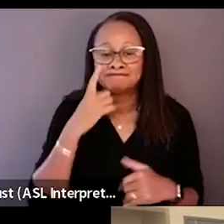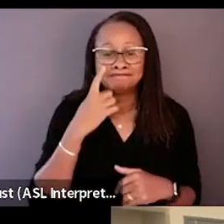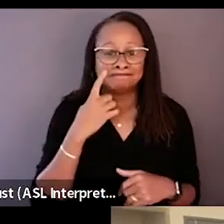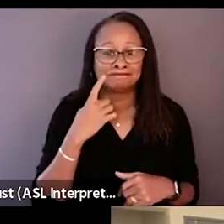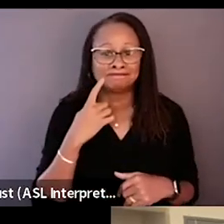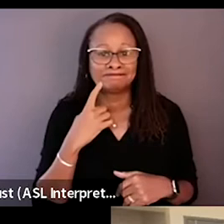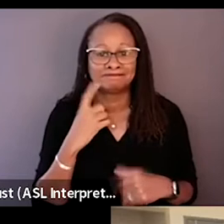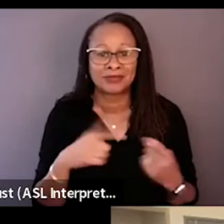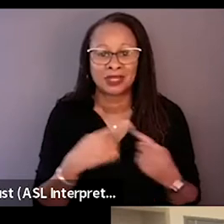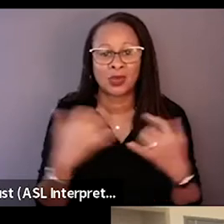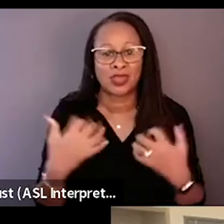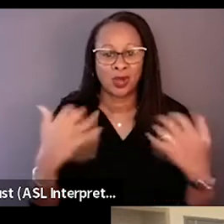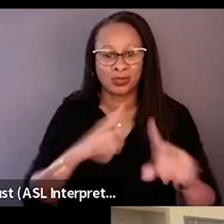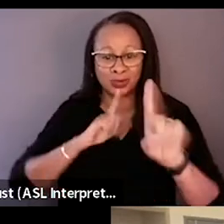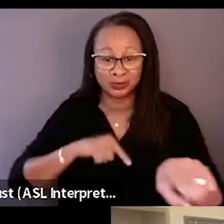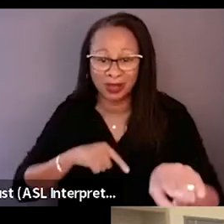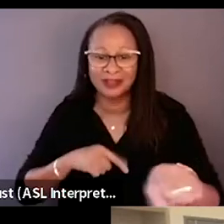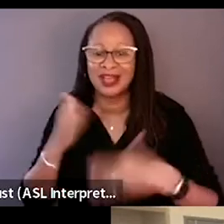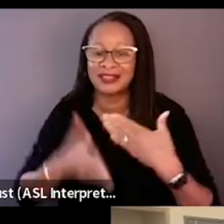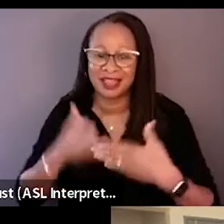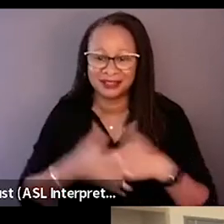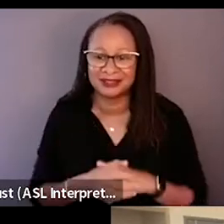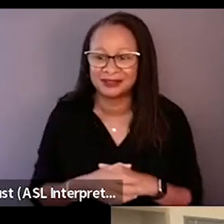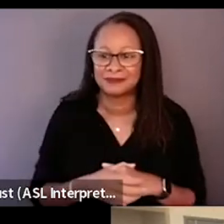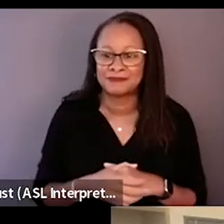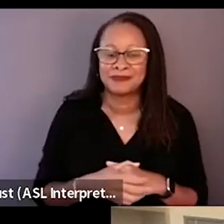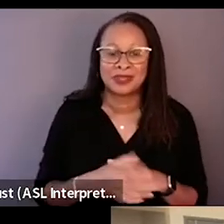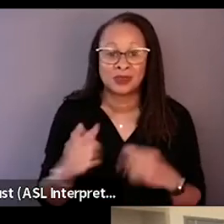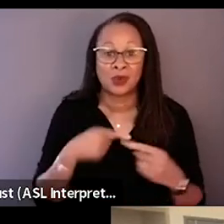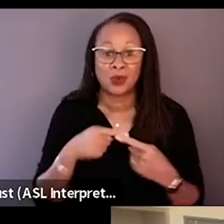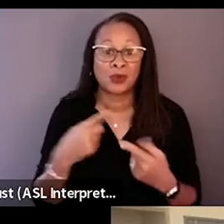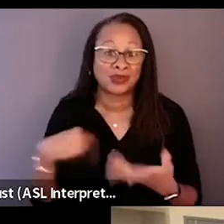it's when the audience respond at the end, when we get up there. And during the show,